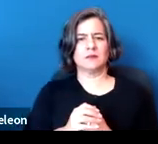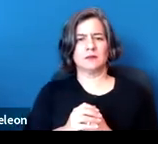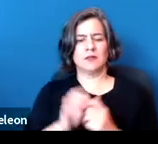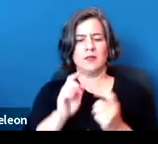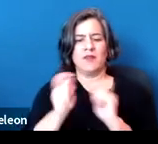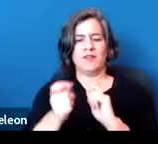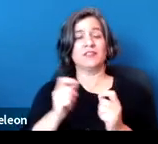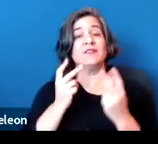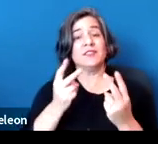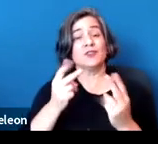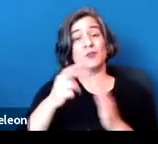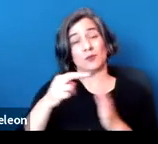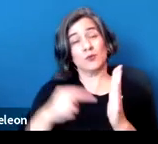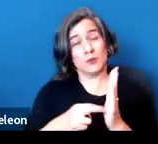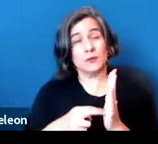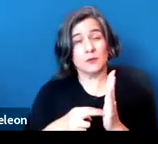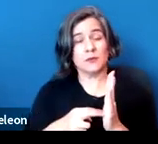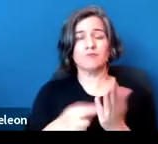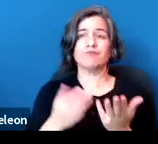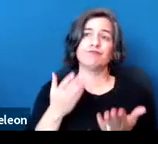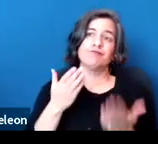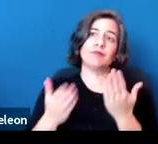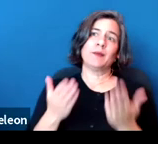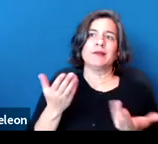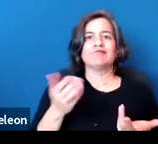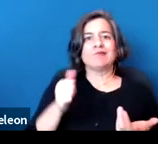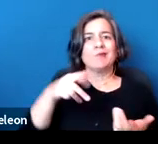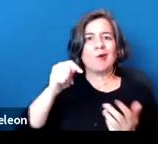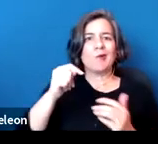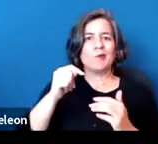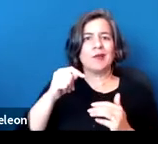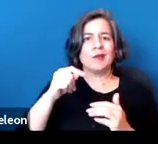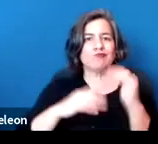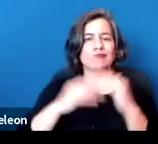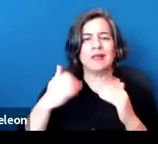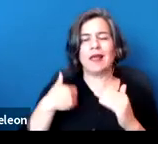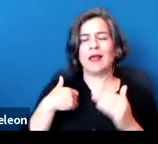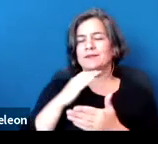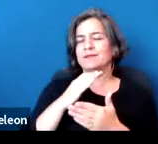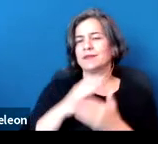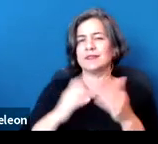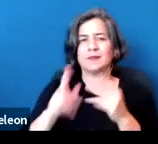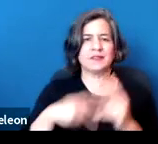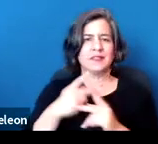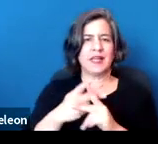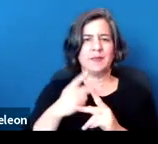So if an apartment complex has some kind of visitation rules,